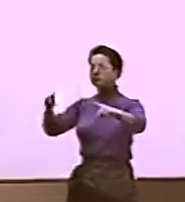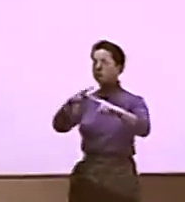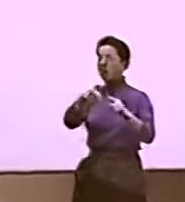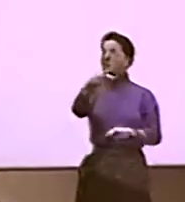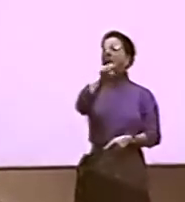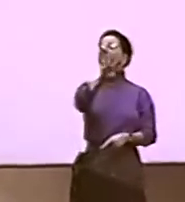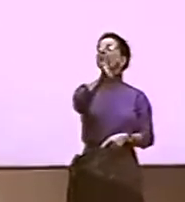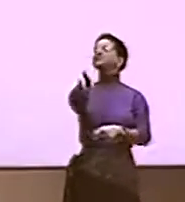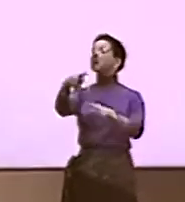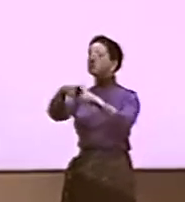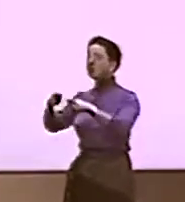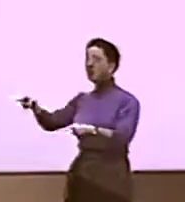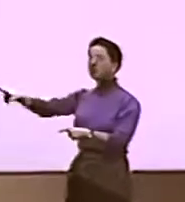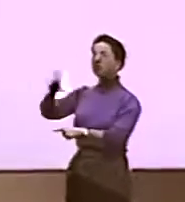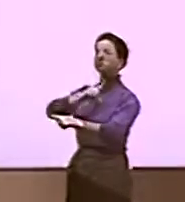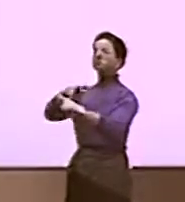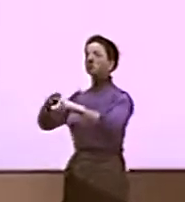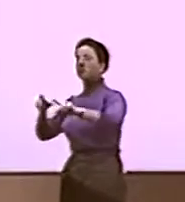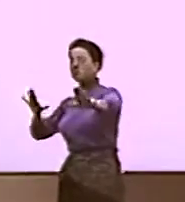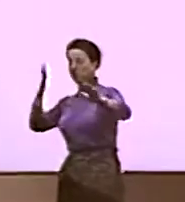...THE WAY THAT PEOPLE IN NEW YORK CITY...